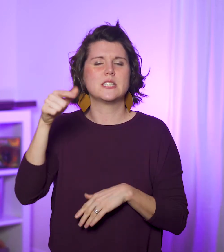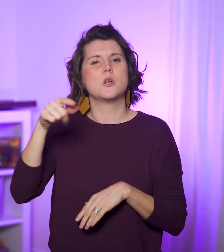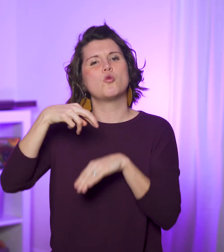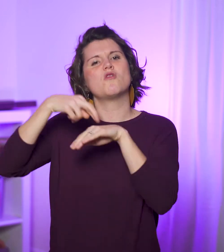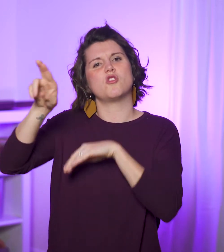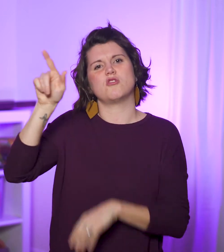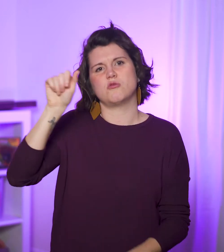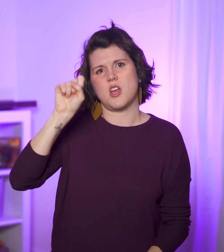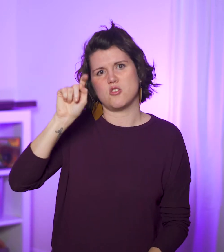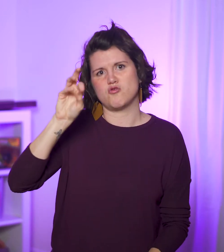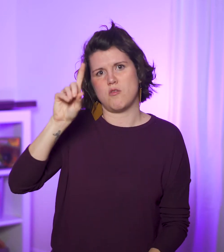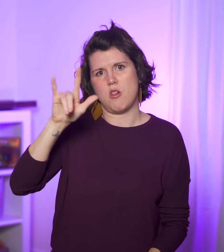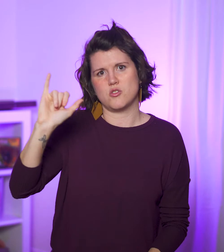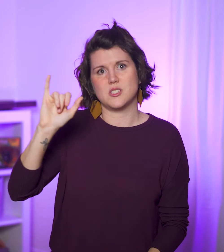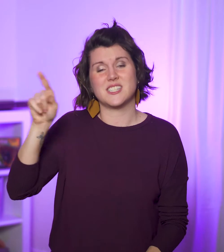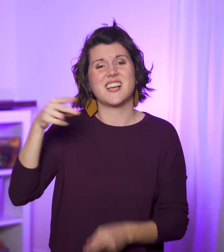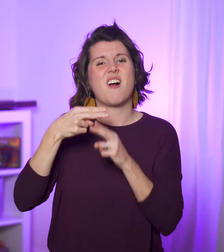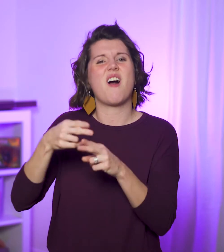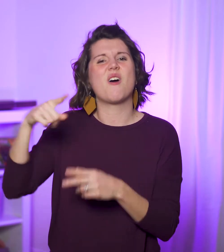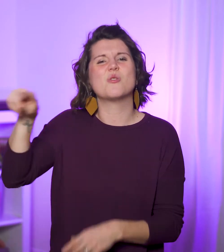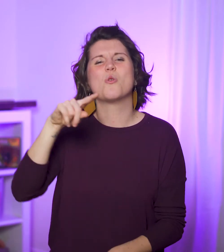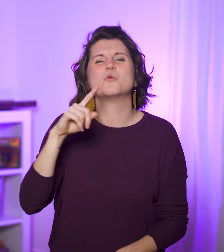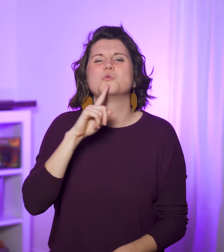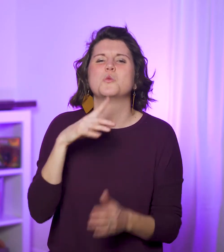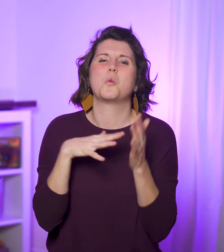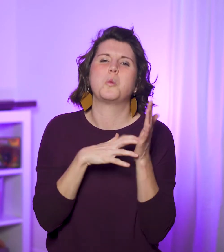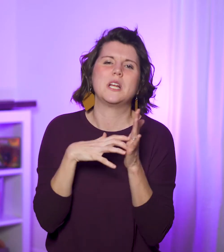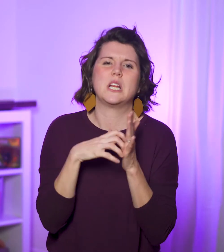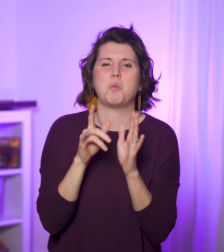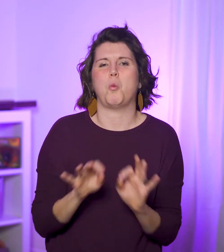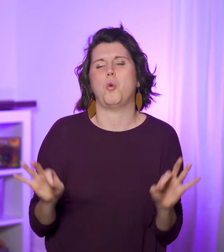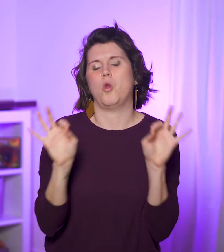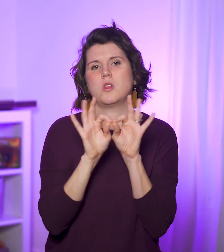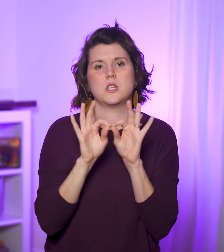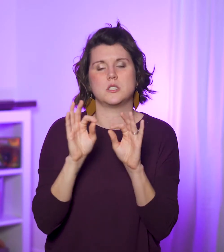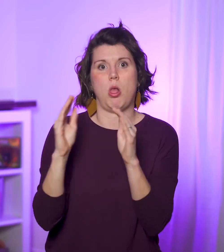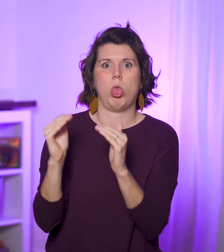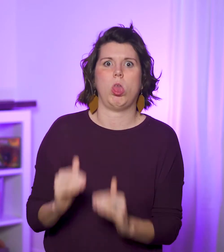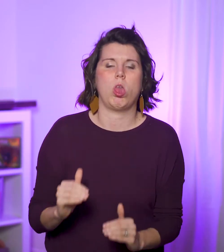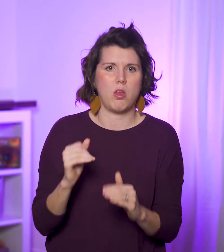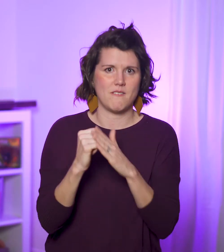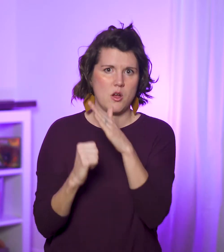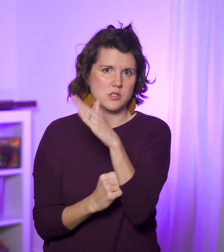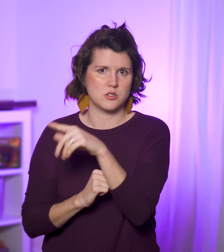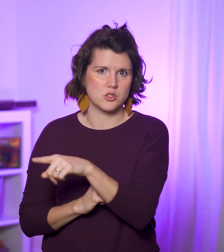may refer to astrology; he calls those “the weak and worthless elementary principles